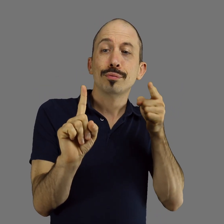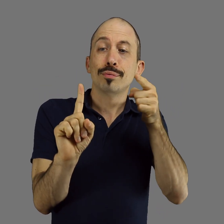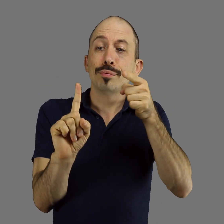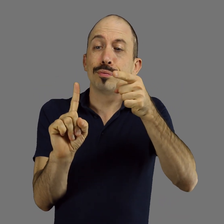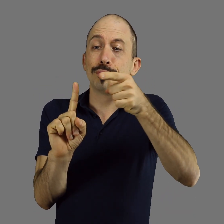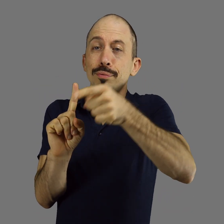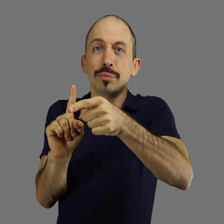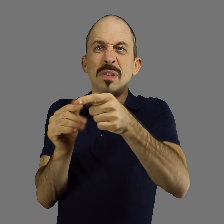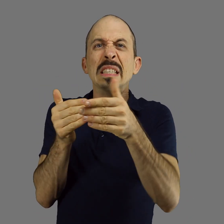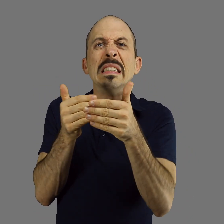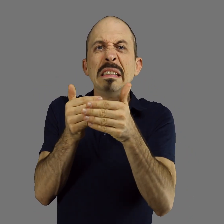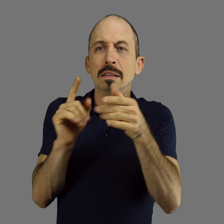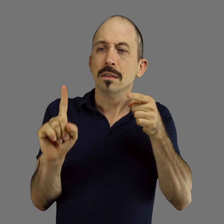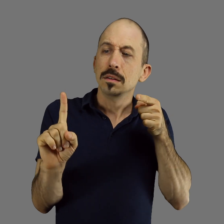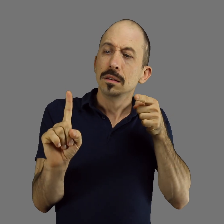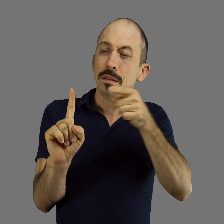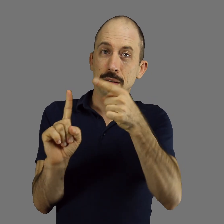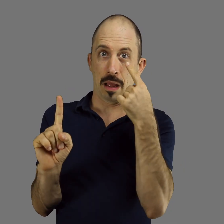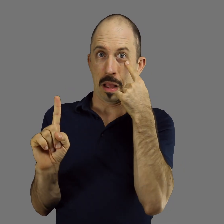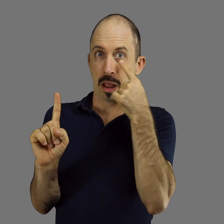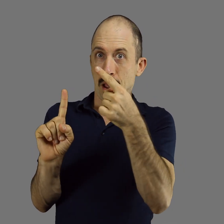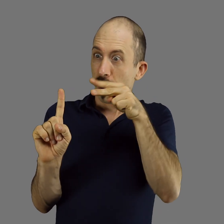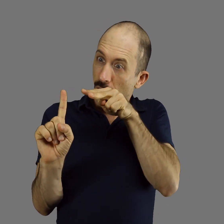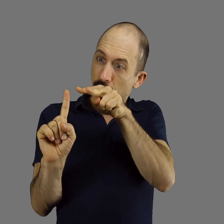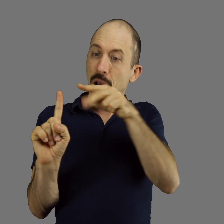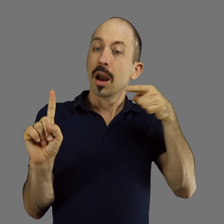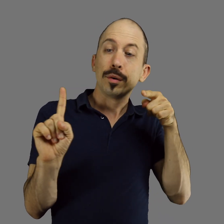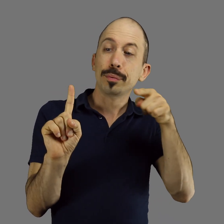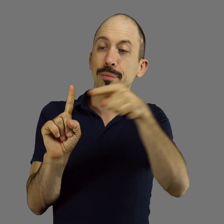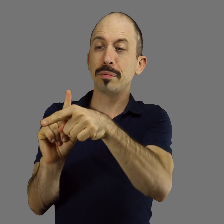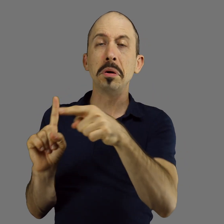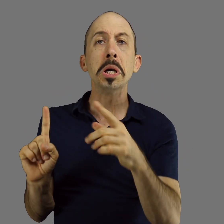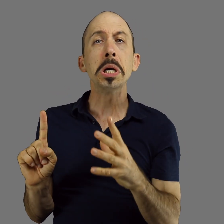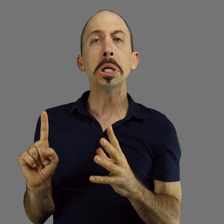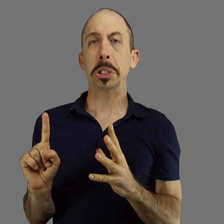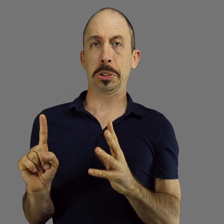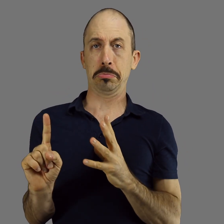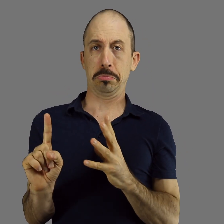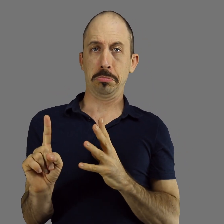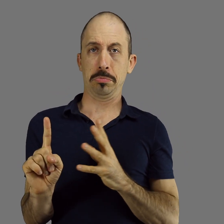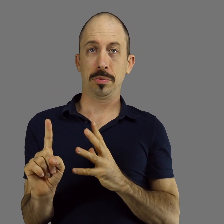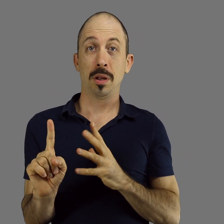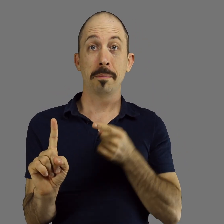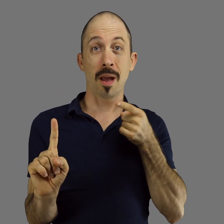Throw it in front of the Deaf person, within their line of sight. This is 'permissible'